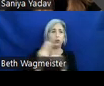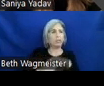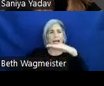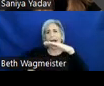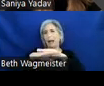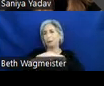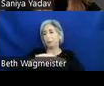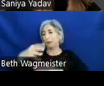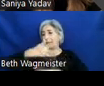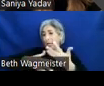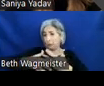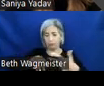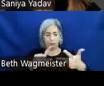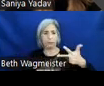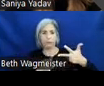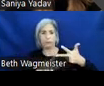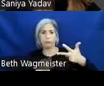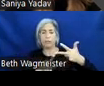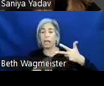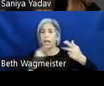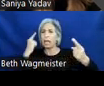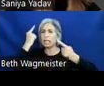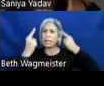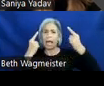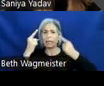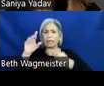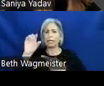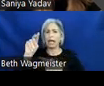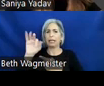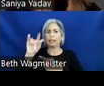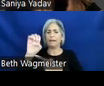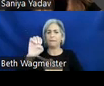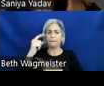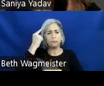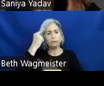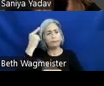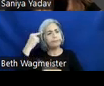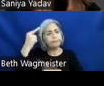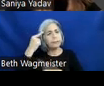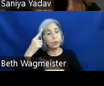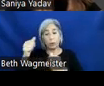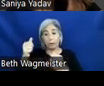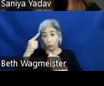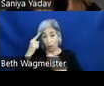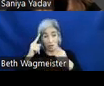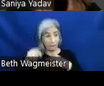Lastly, have can he considered individuals with cognitive challenges? Designing for accessibility